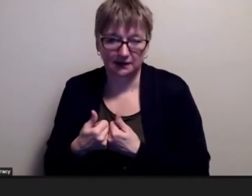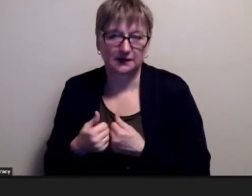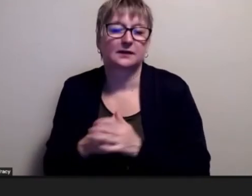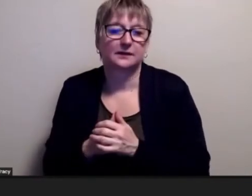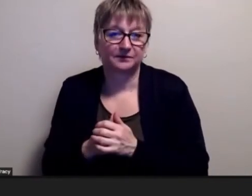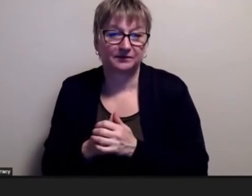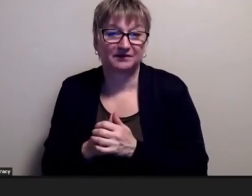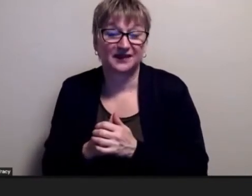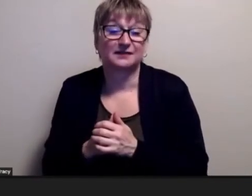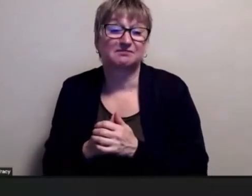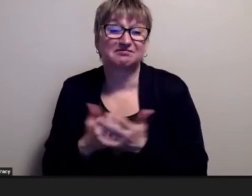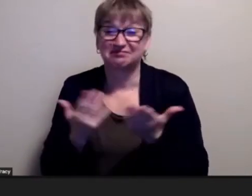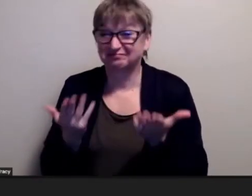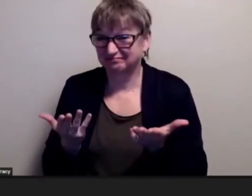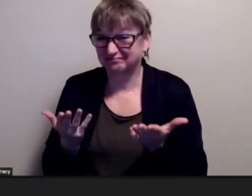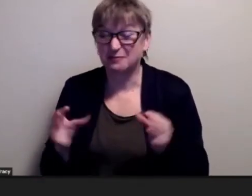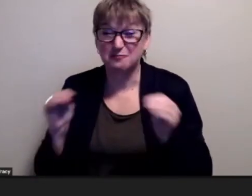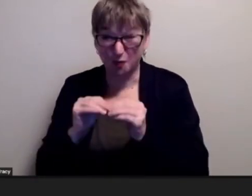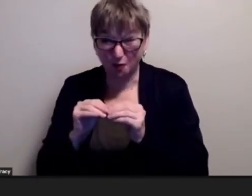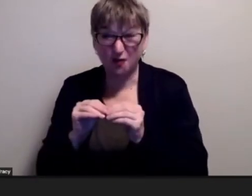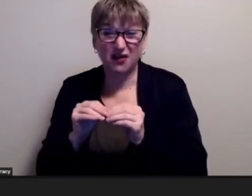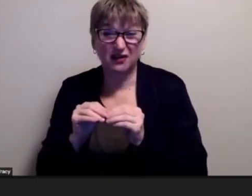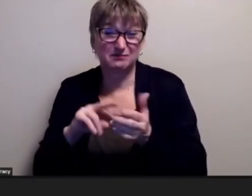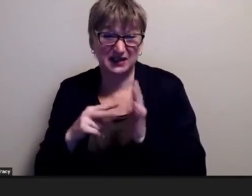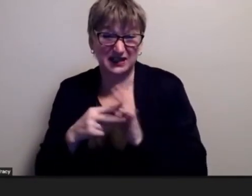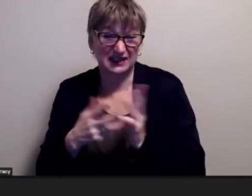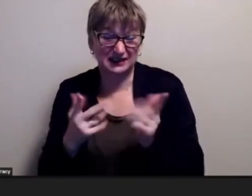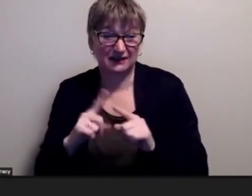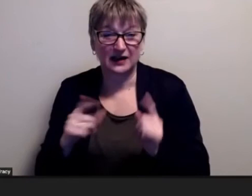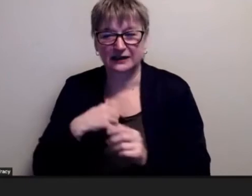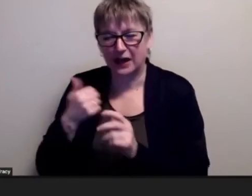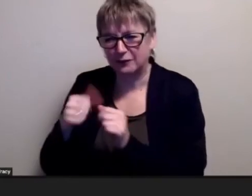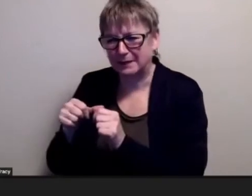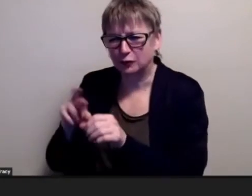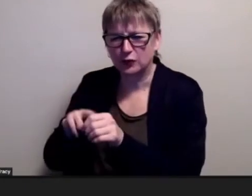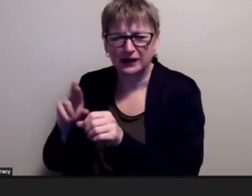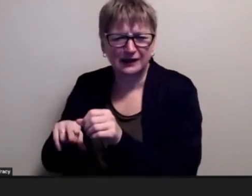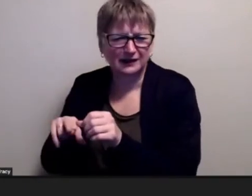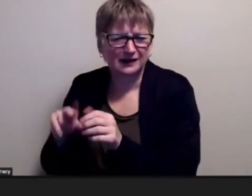difference because from what i remember in regina they were like a handful of people